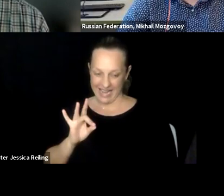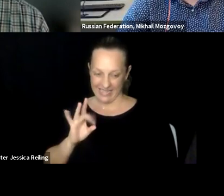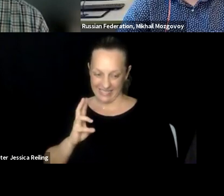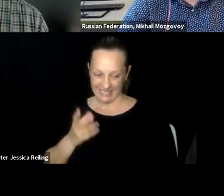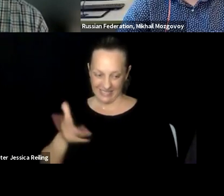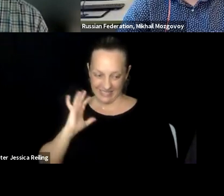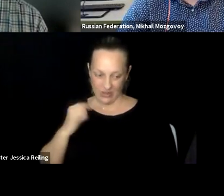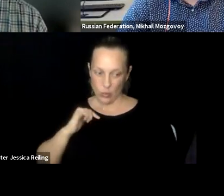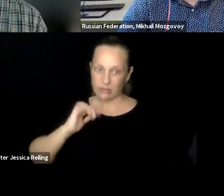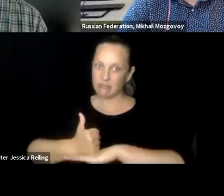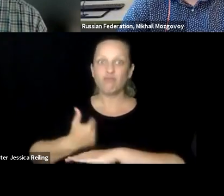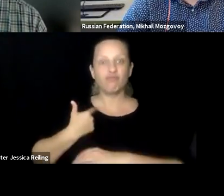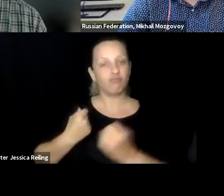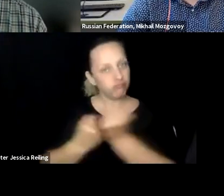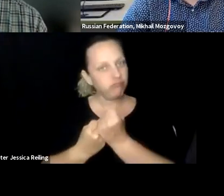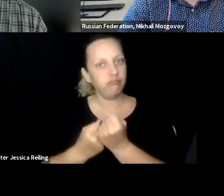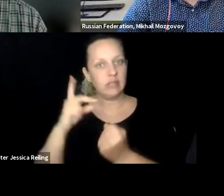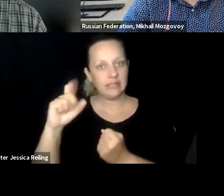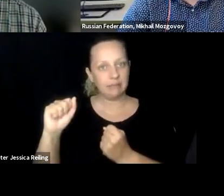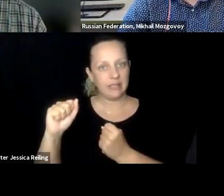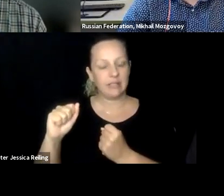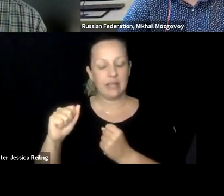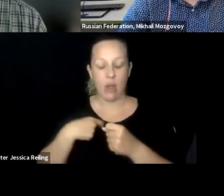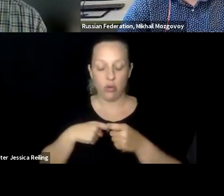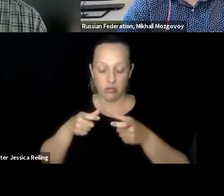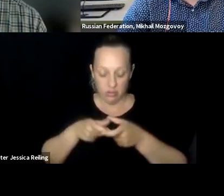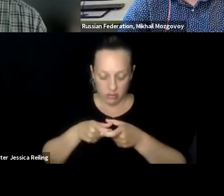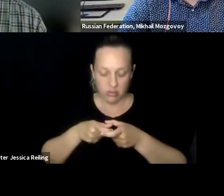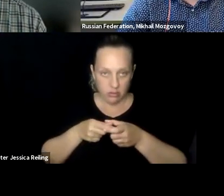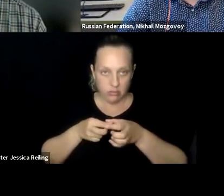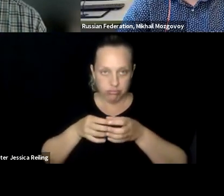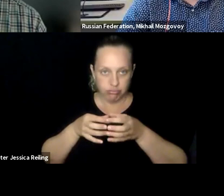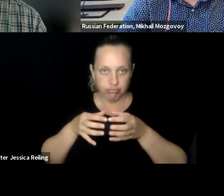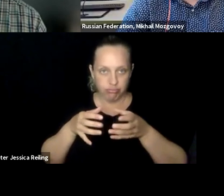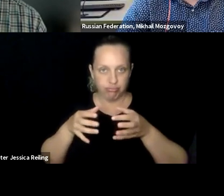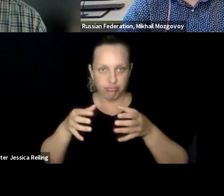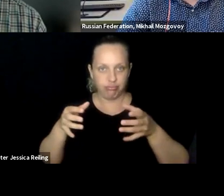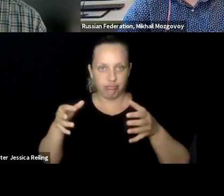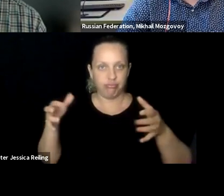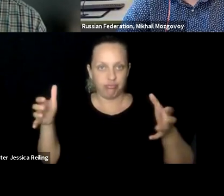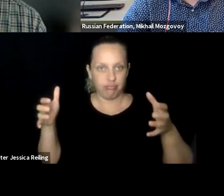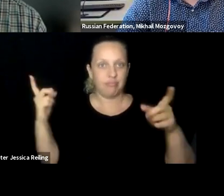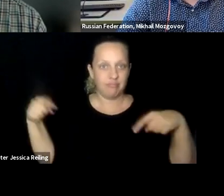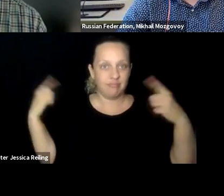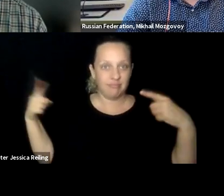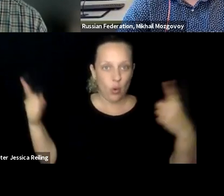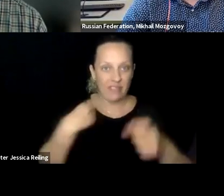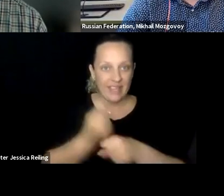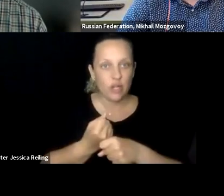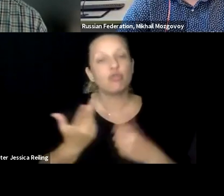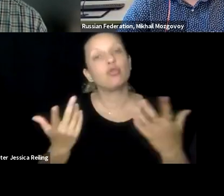first universities in South Africa to support students with disabilities in 1986, something which